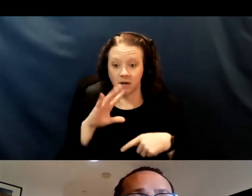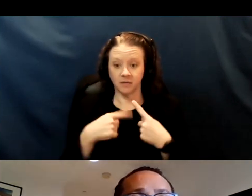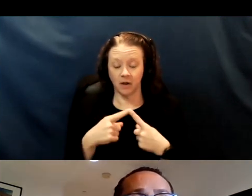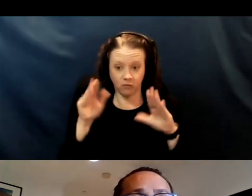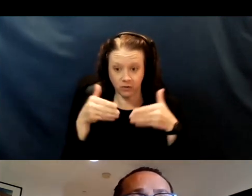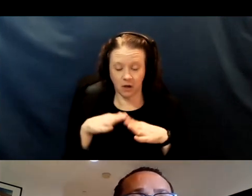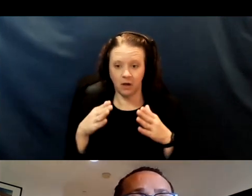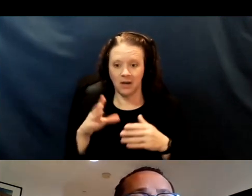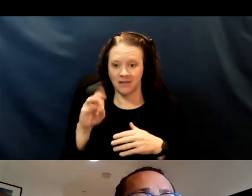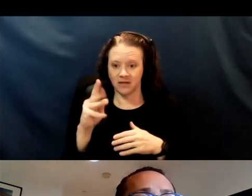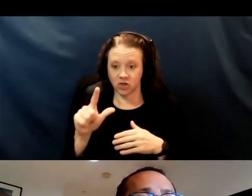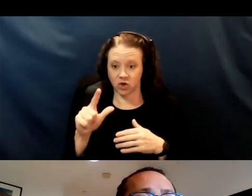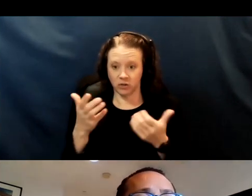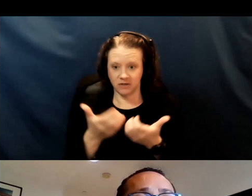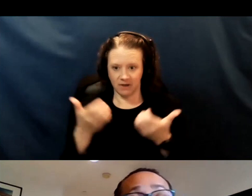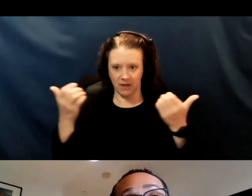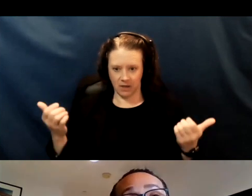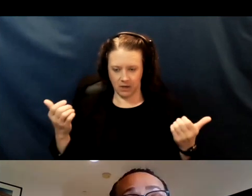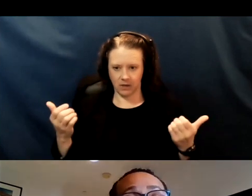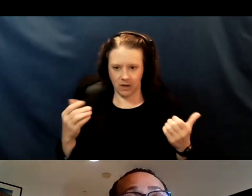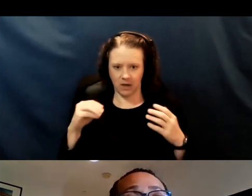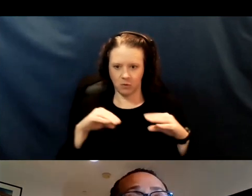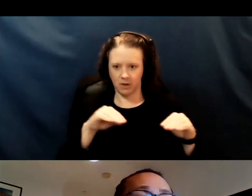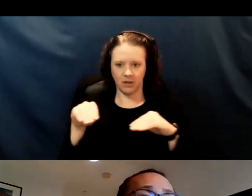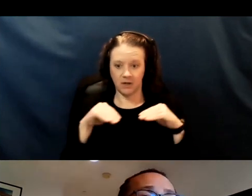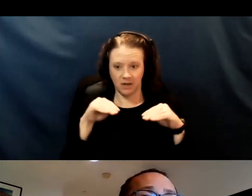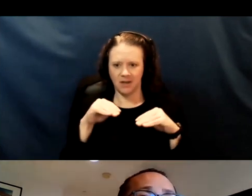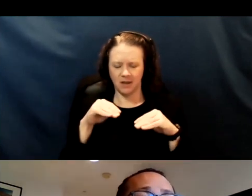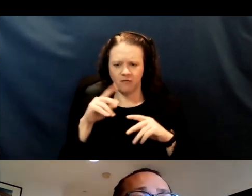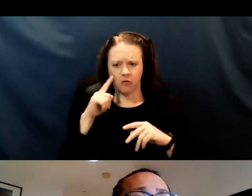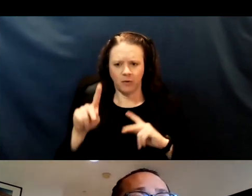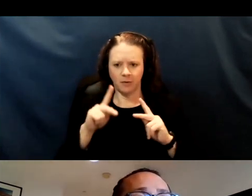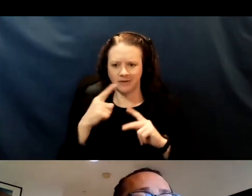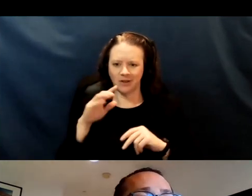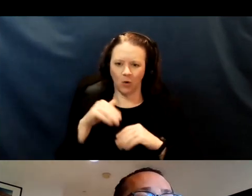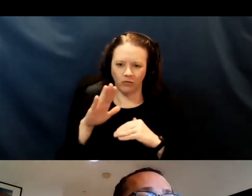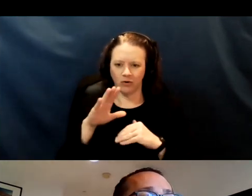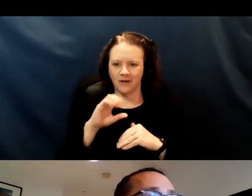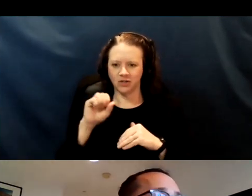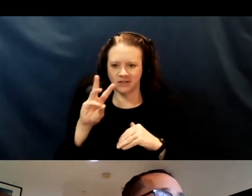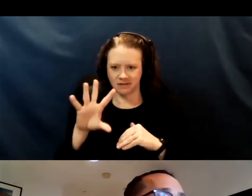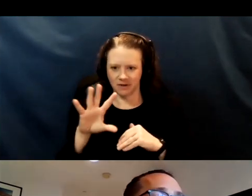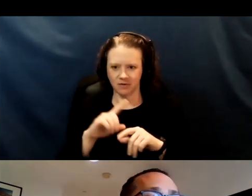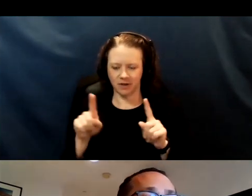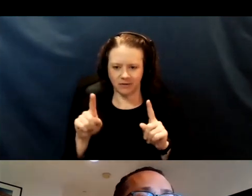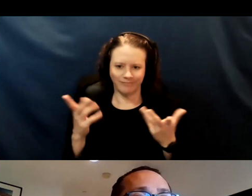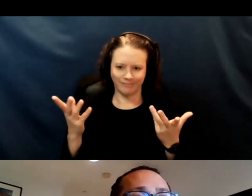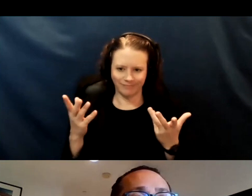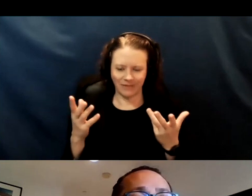and mobility for those not only over 65, the slide says over 65, but when we first created this slide,